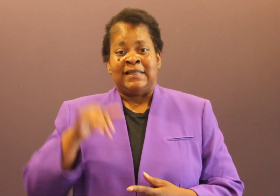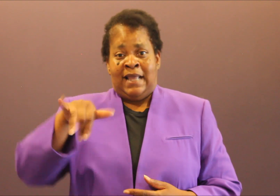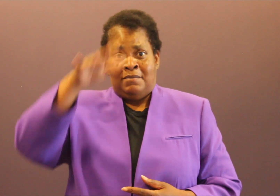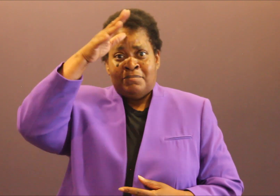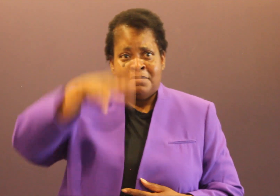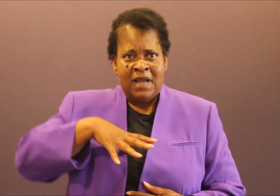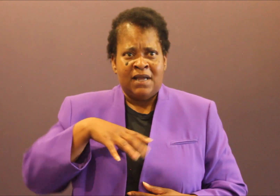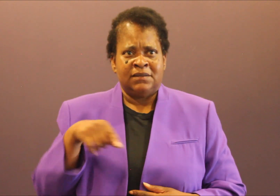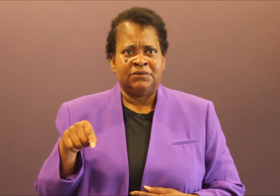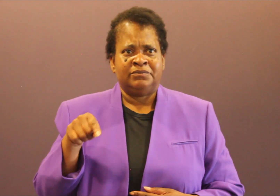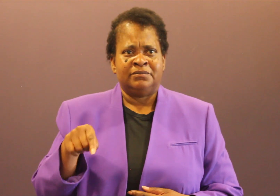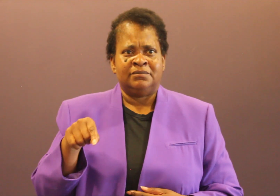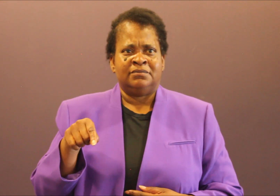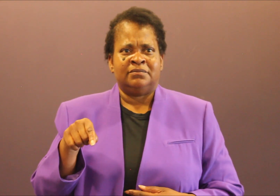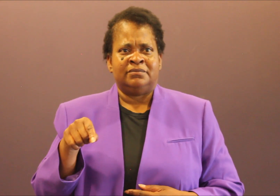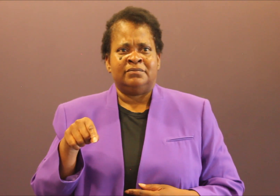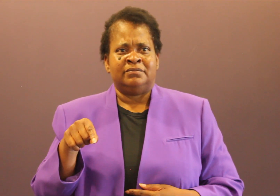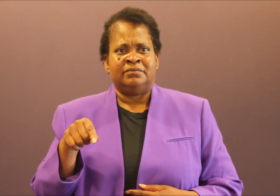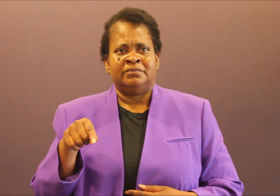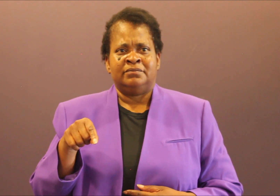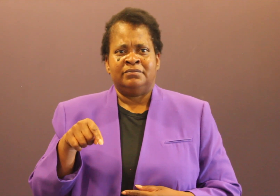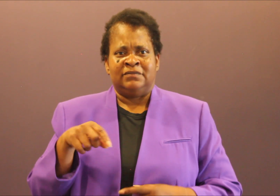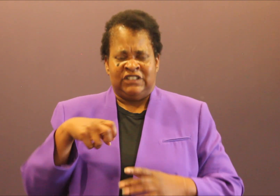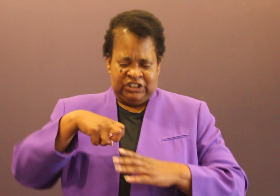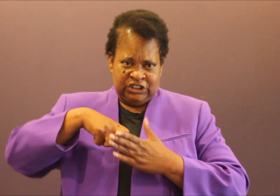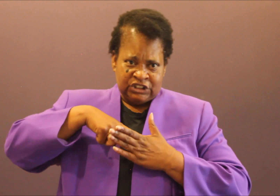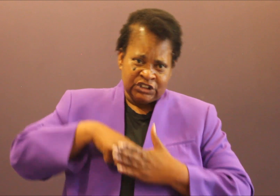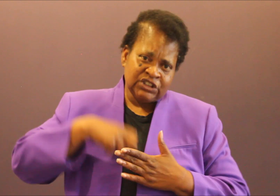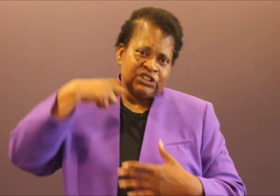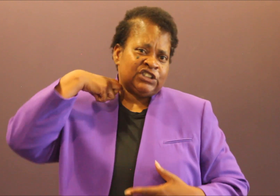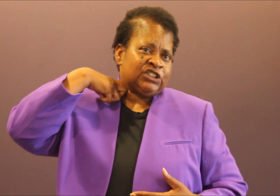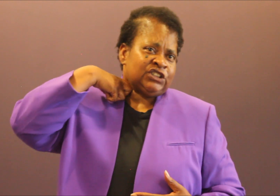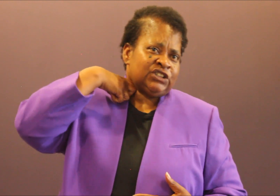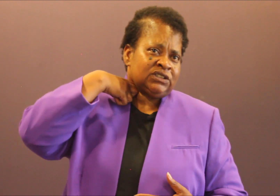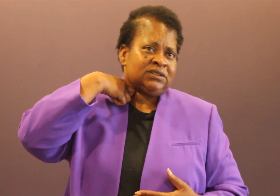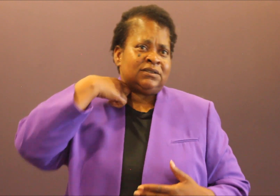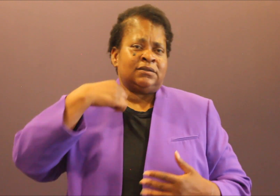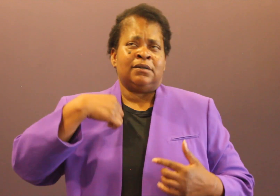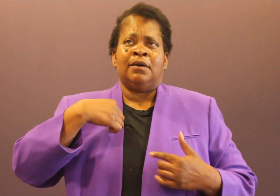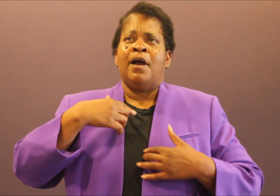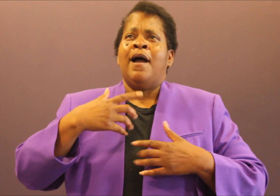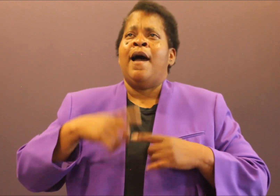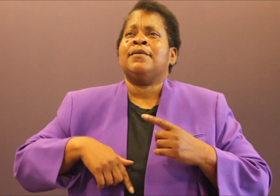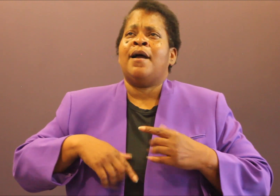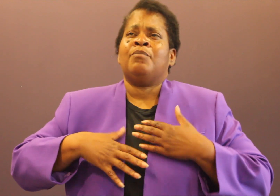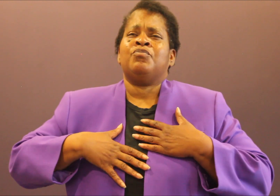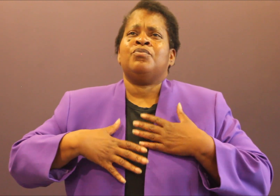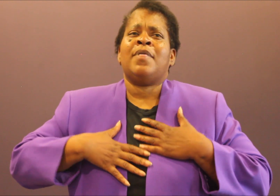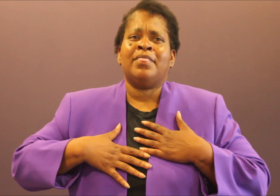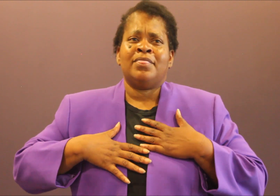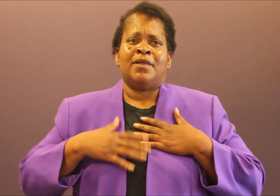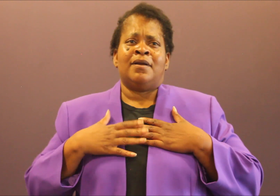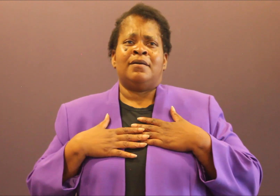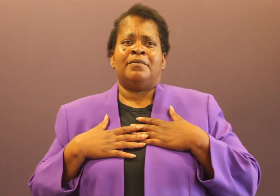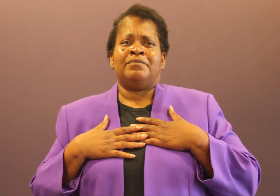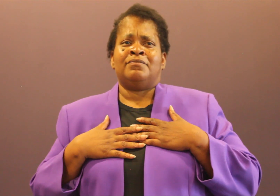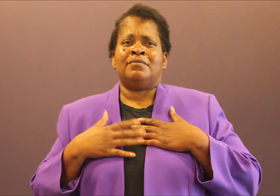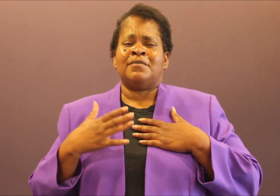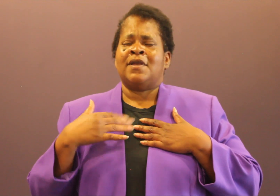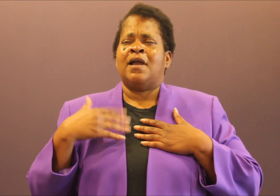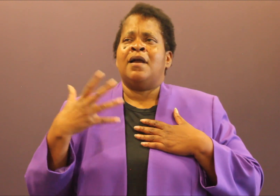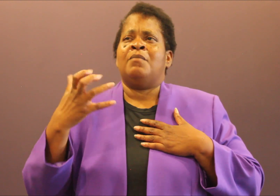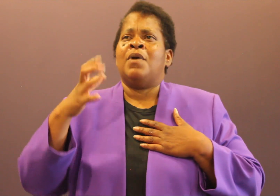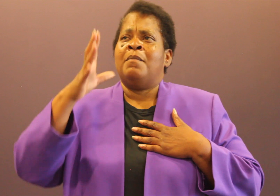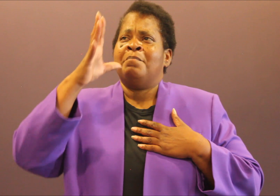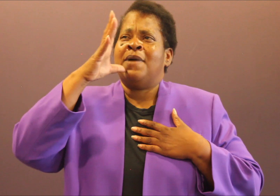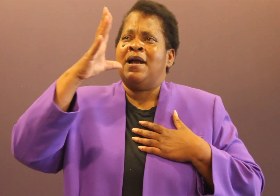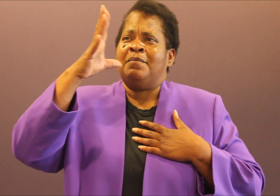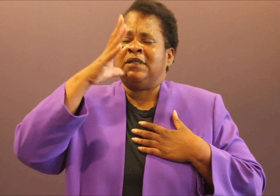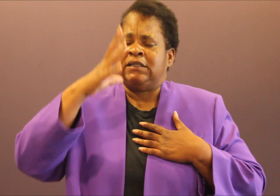calls for his mother, I have experienced trauma on my spirit, and nicety talk,